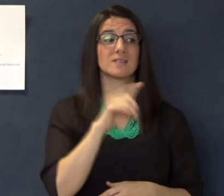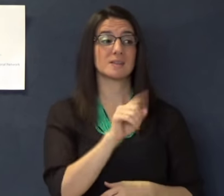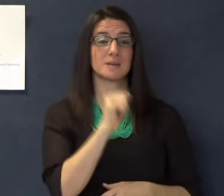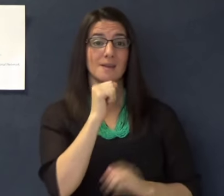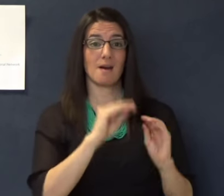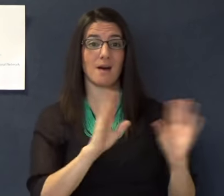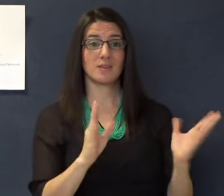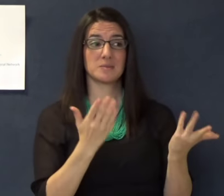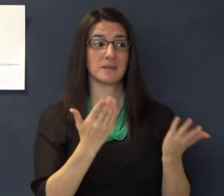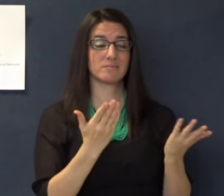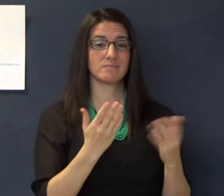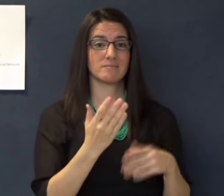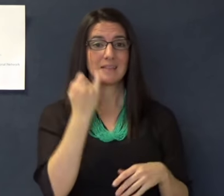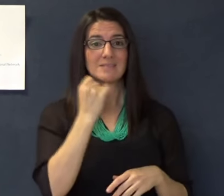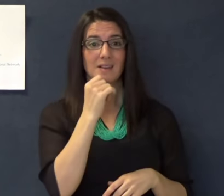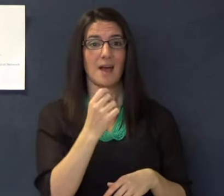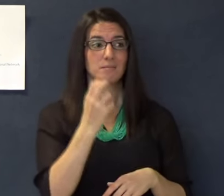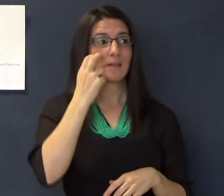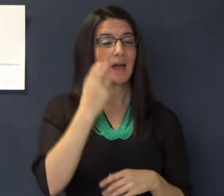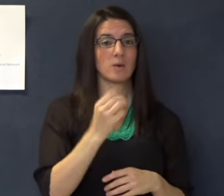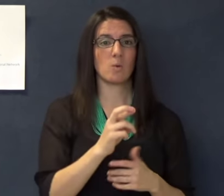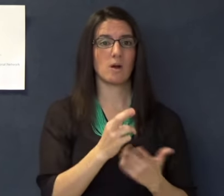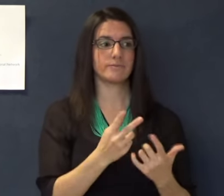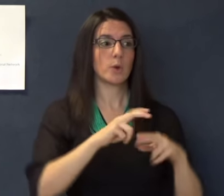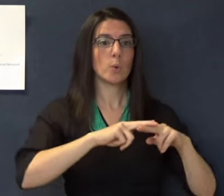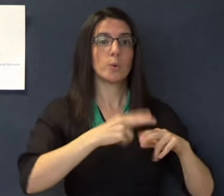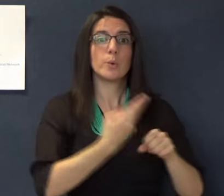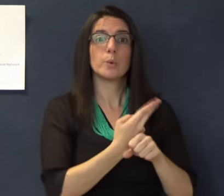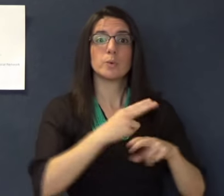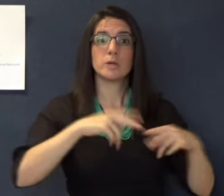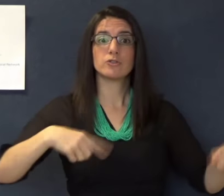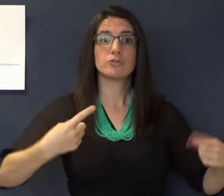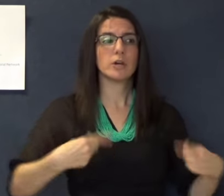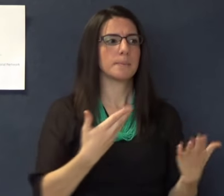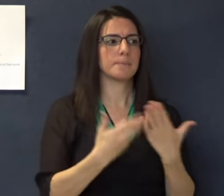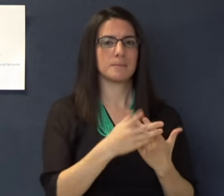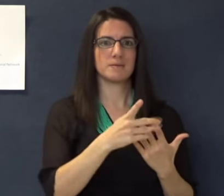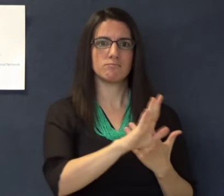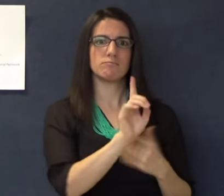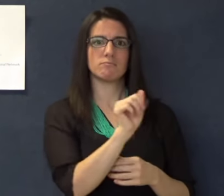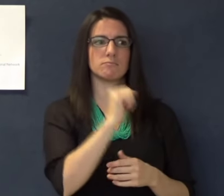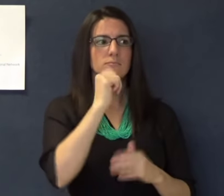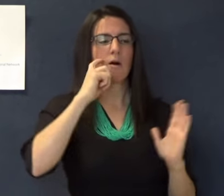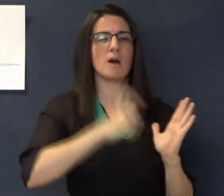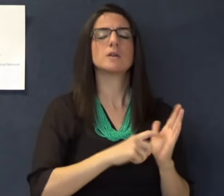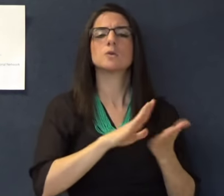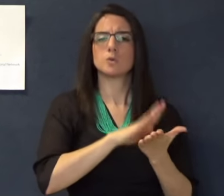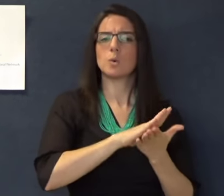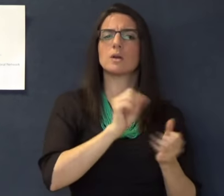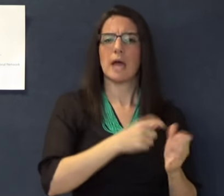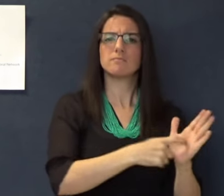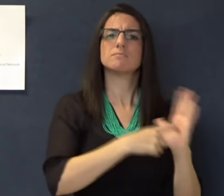service animal on campus. Sometimes the disability is obvious like if the student is blind and or the student